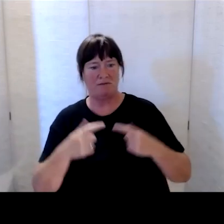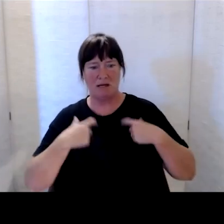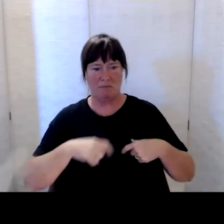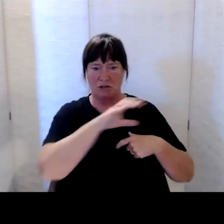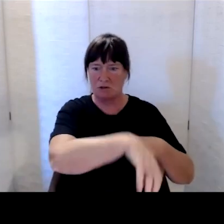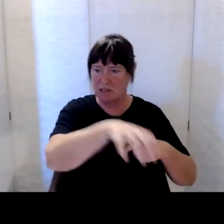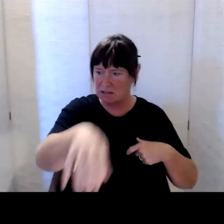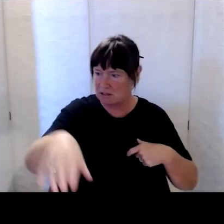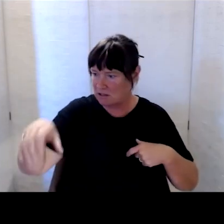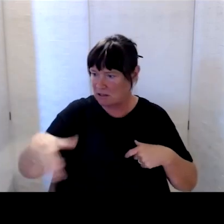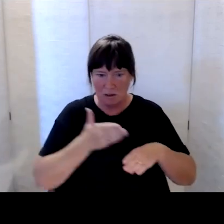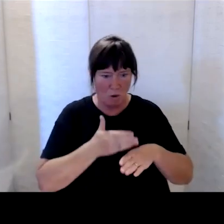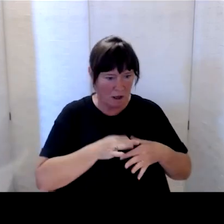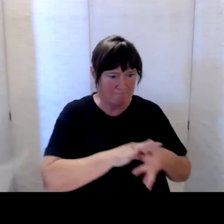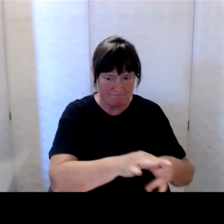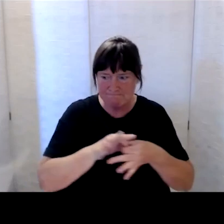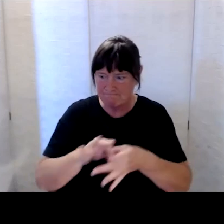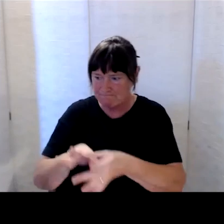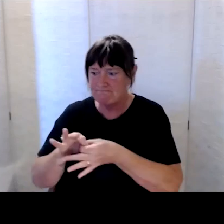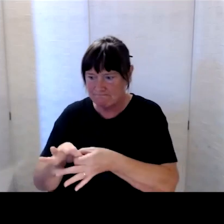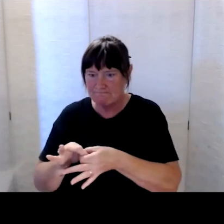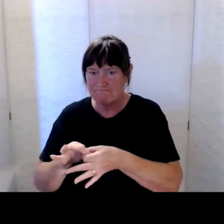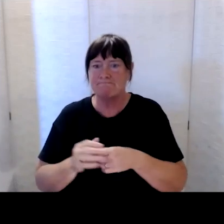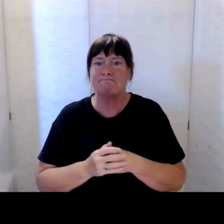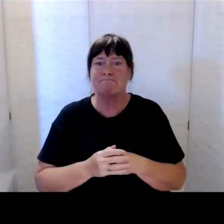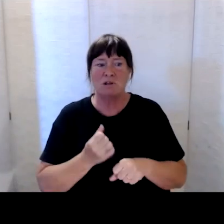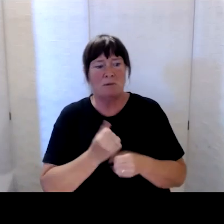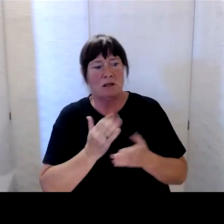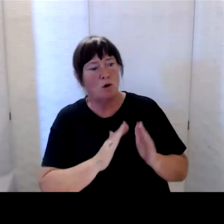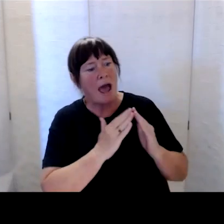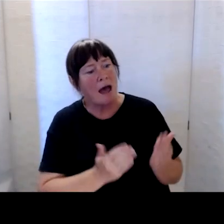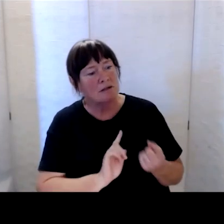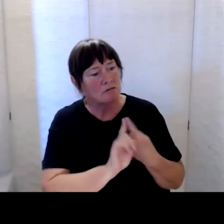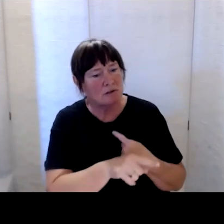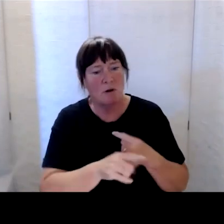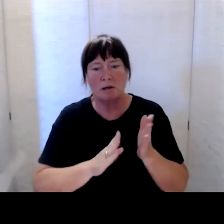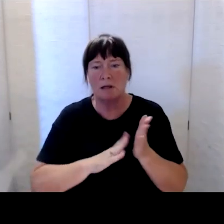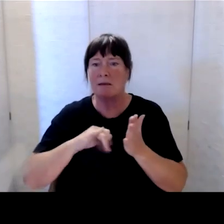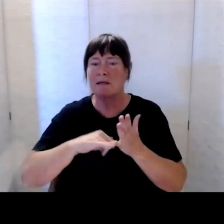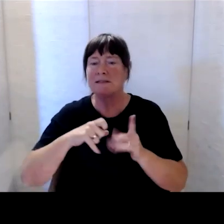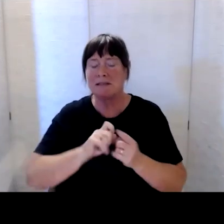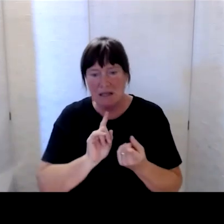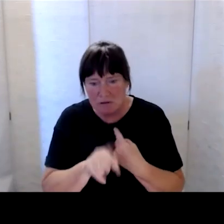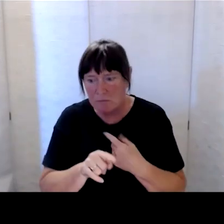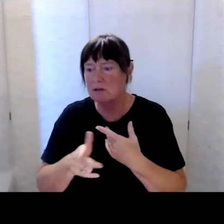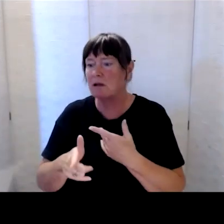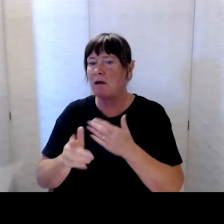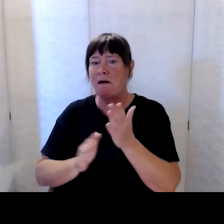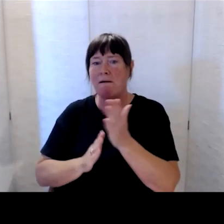to make sure that when Housing are responding, when MSD are responding and when Fire and Emergency Services are responding,